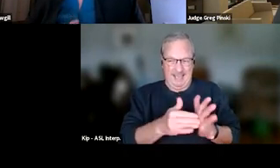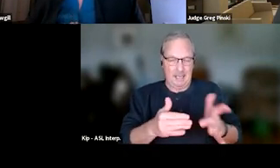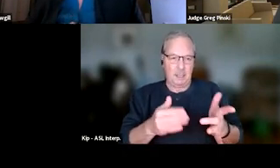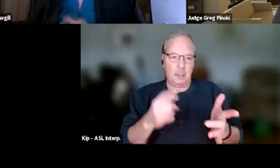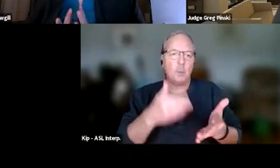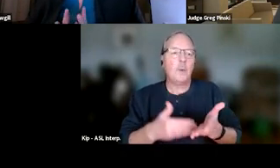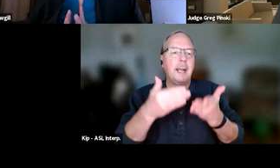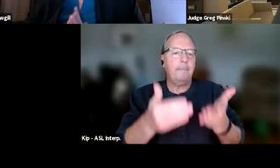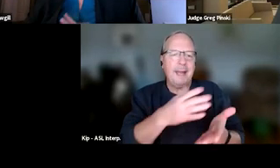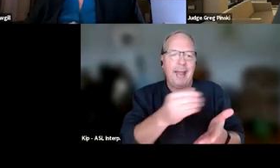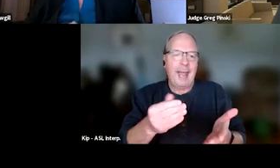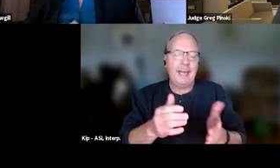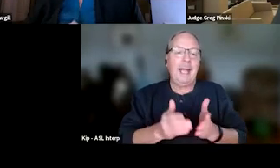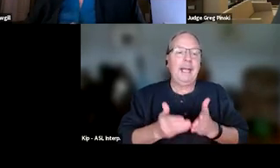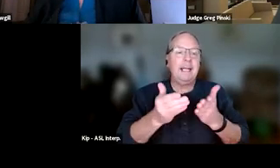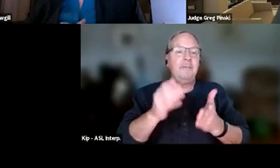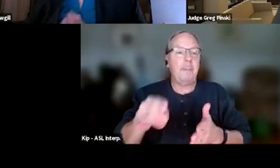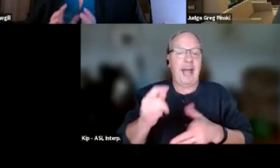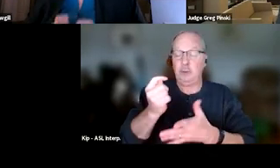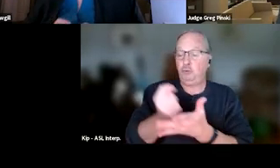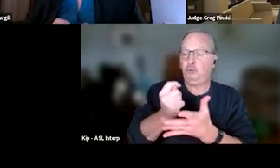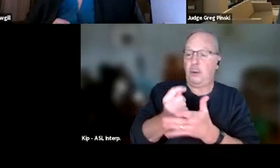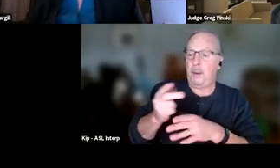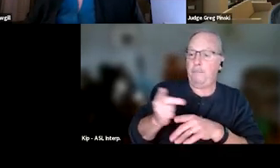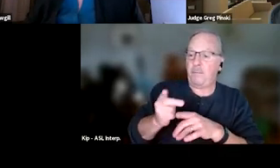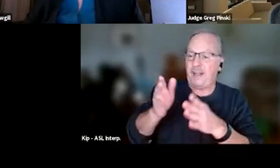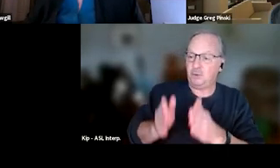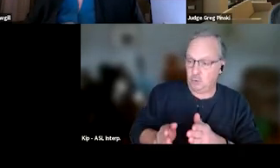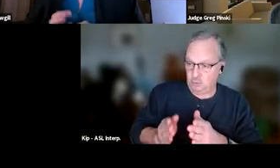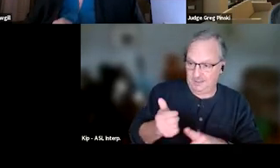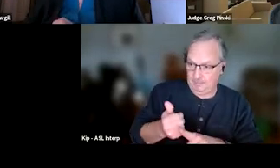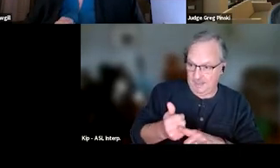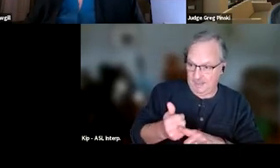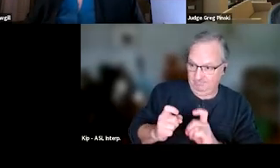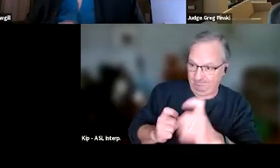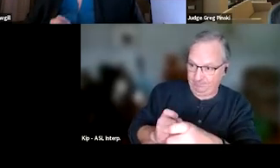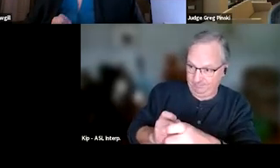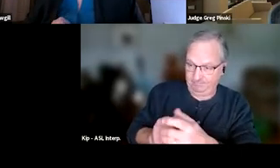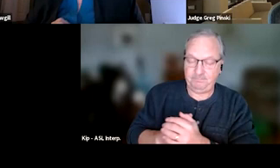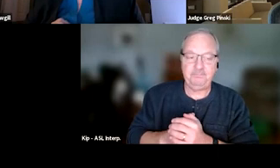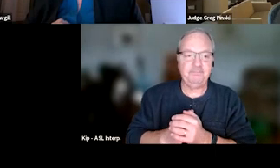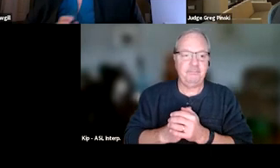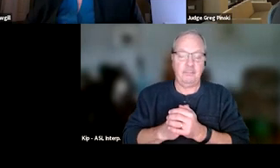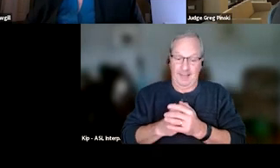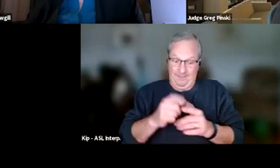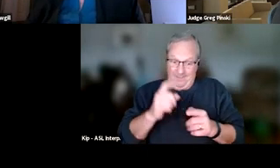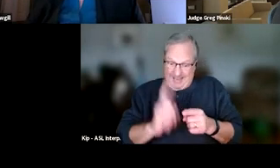and delivered by treatment professionals. And it's actually important if, at all possible, have that person's treatment person.